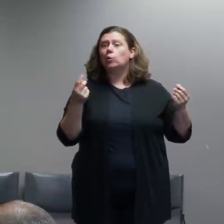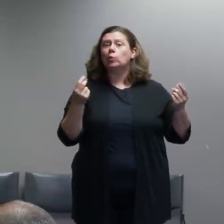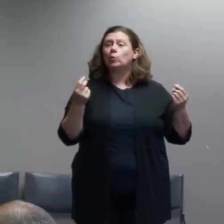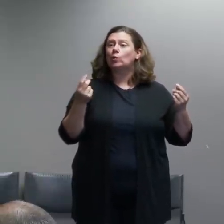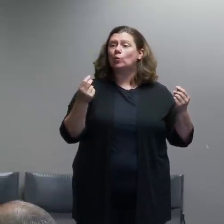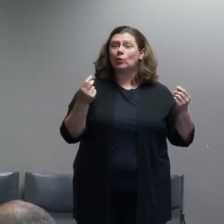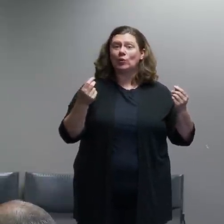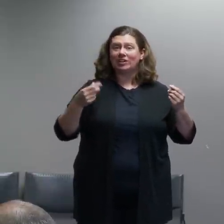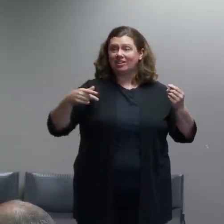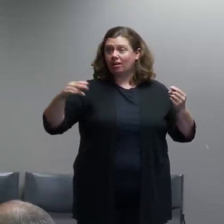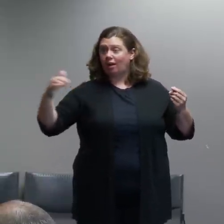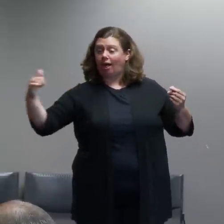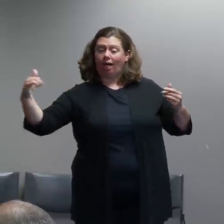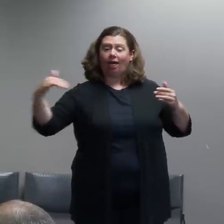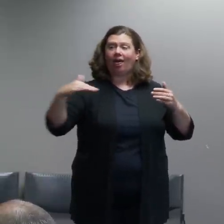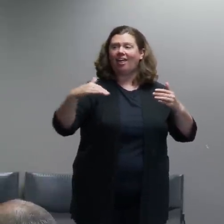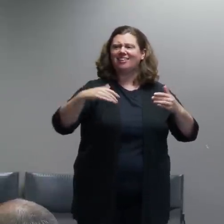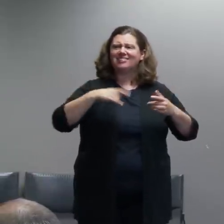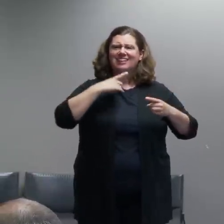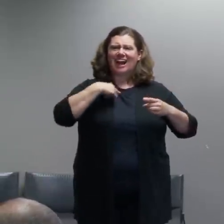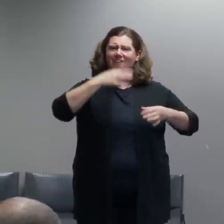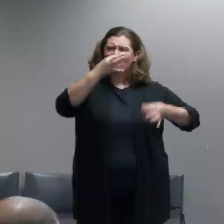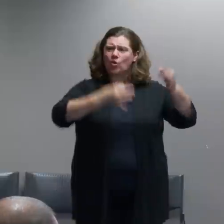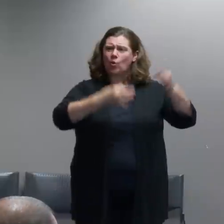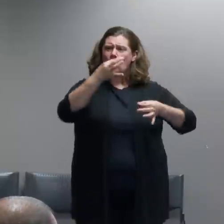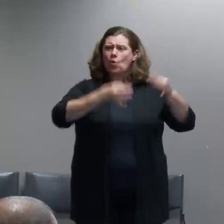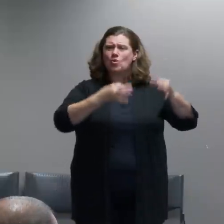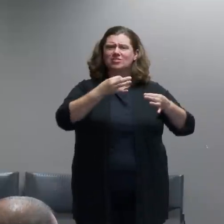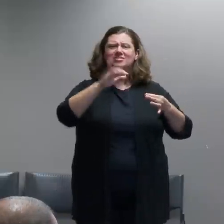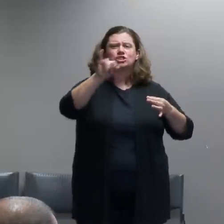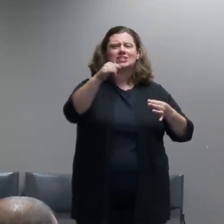Justice Center while the Sheriff's Office tried to get